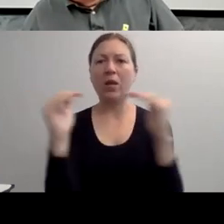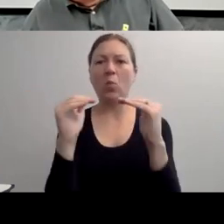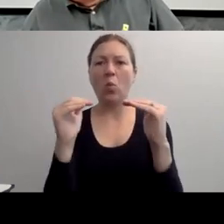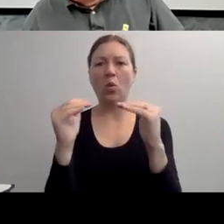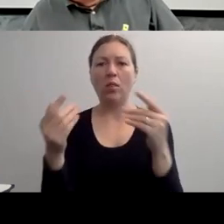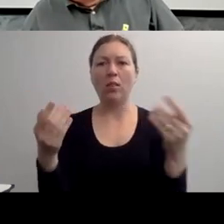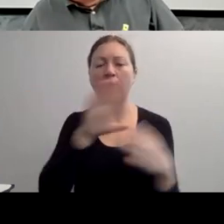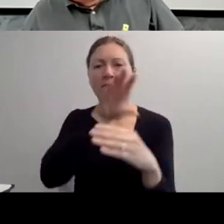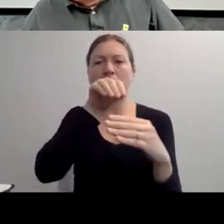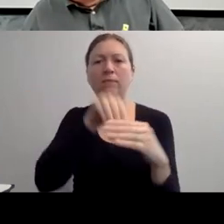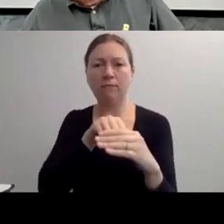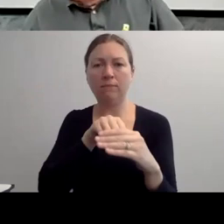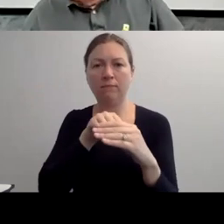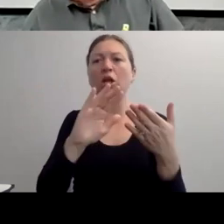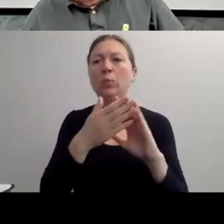FOR FOUR HOURS MONDAY THROUGH FRIDAY.